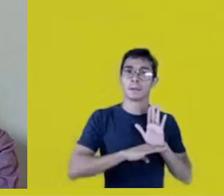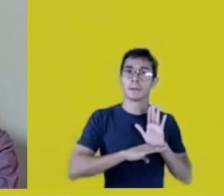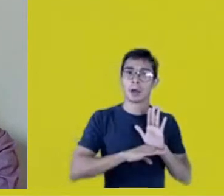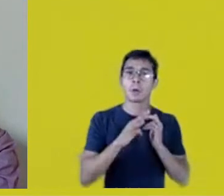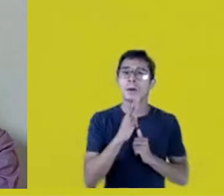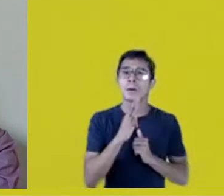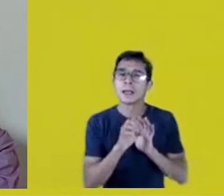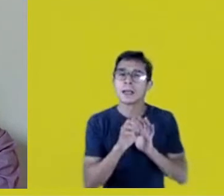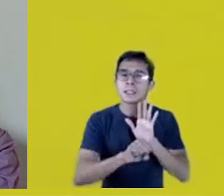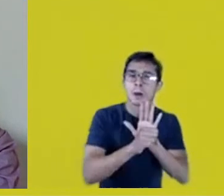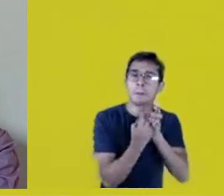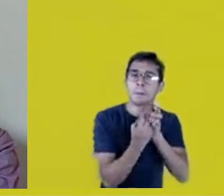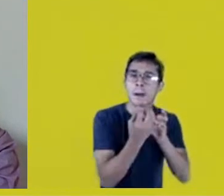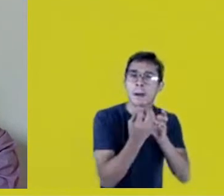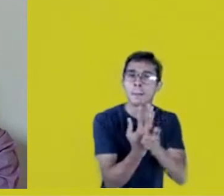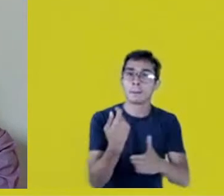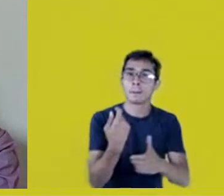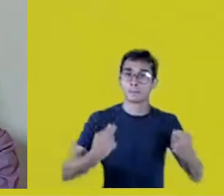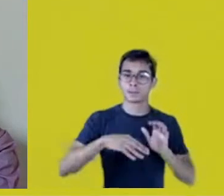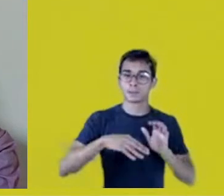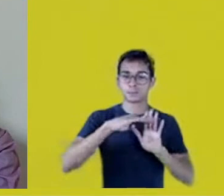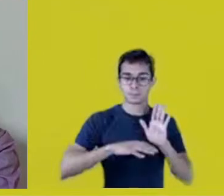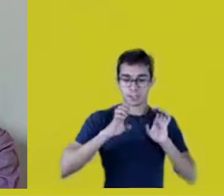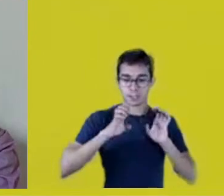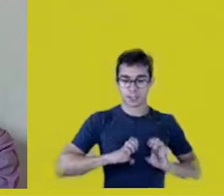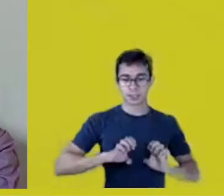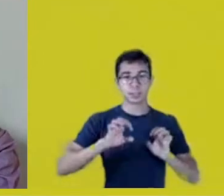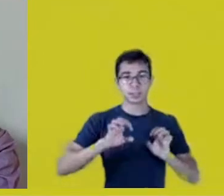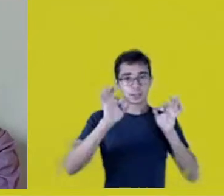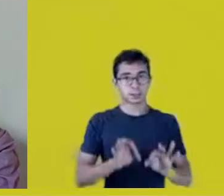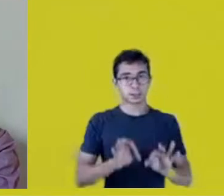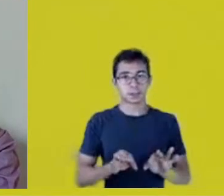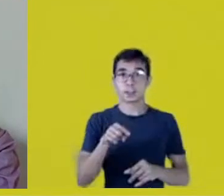That’s really an emergency, let’s say,